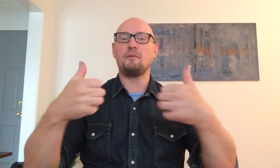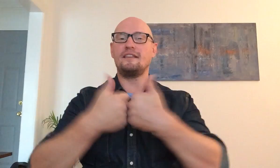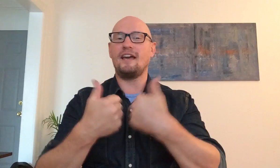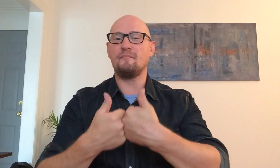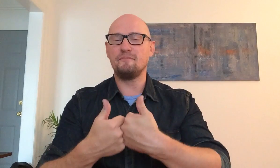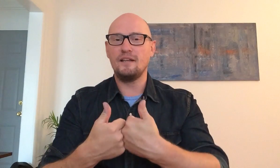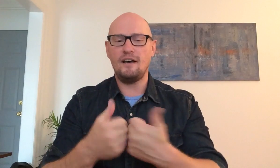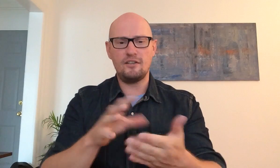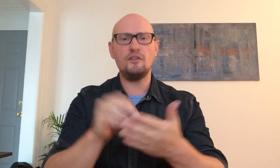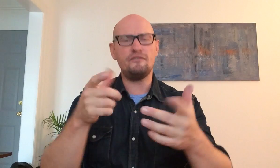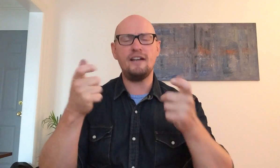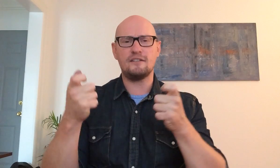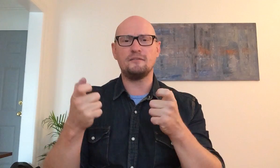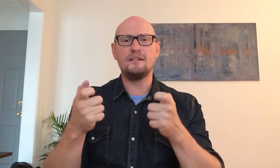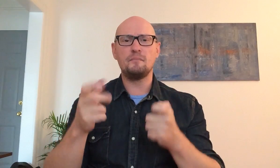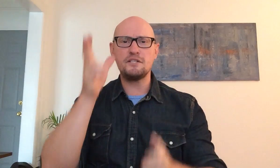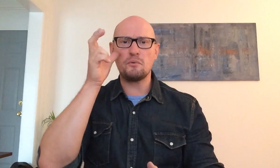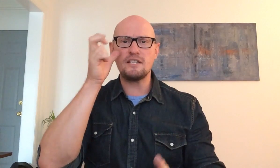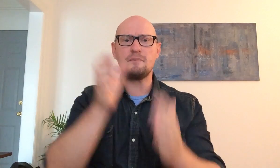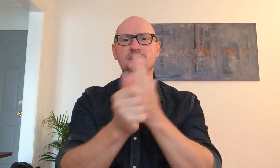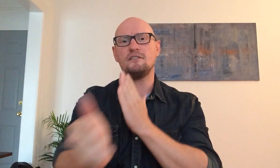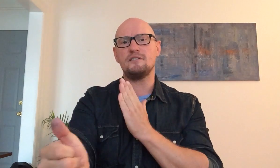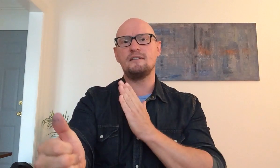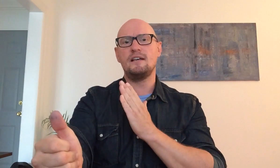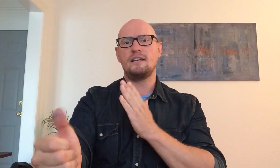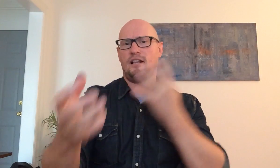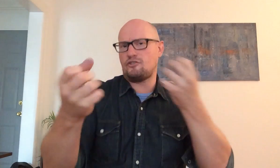you play the game you learn faster plus you're receptive skills get a lot